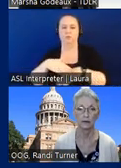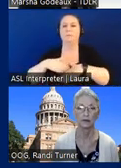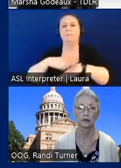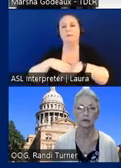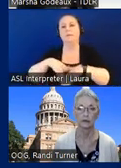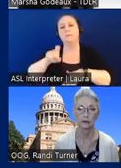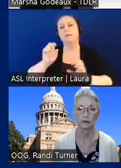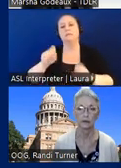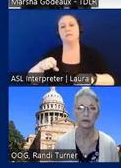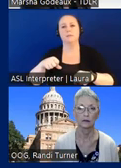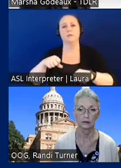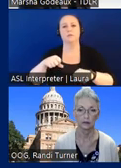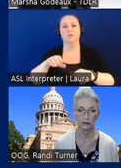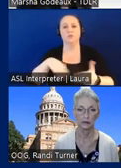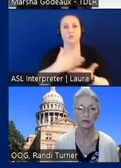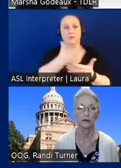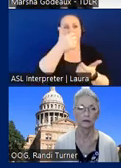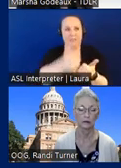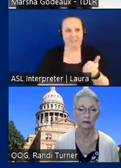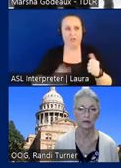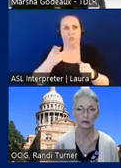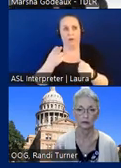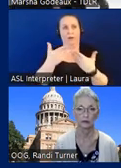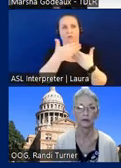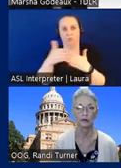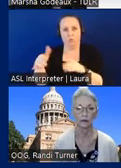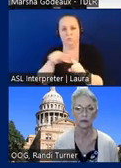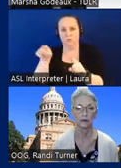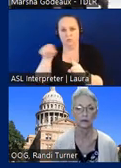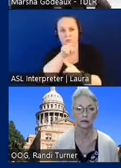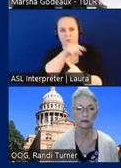to get to each of those warehouse rooms or if you've got the office way in the back you got